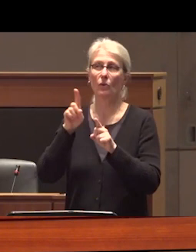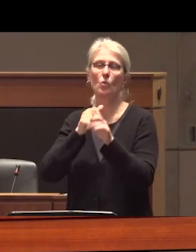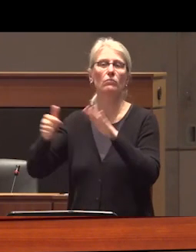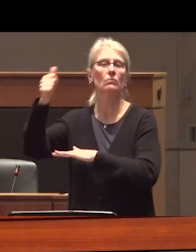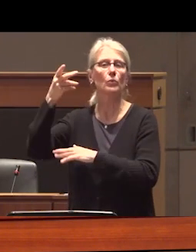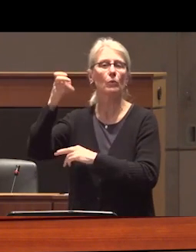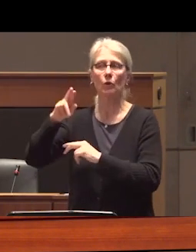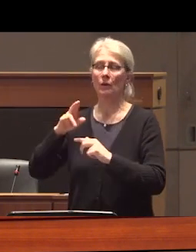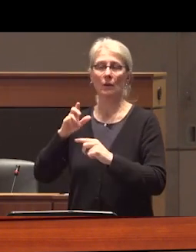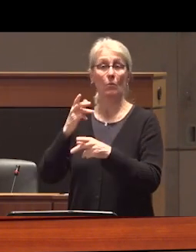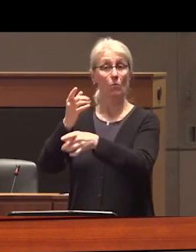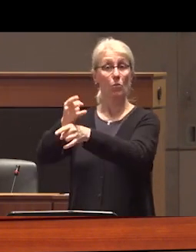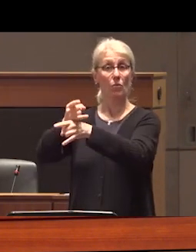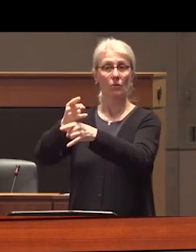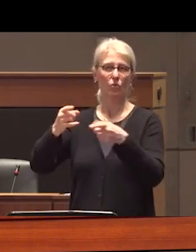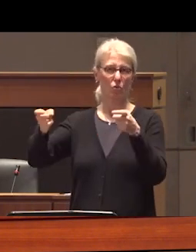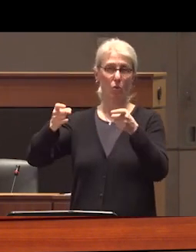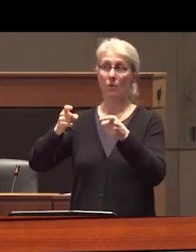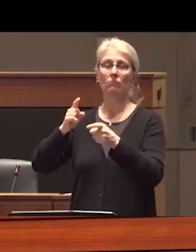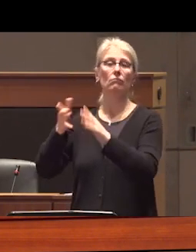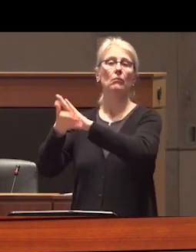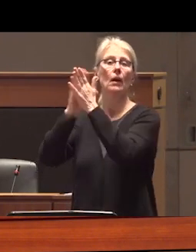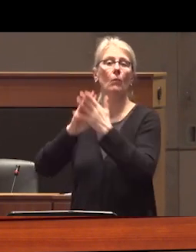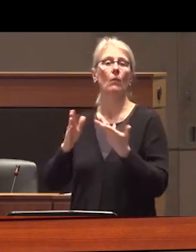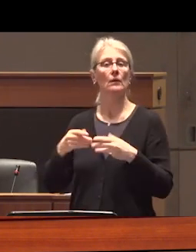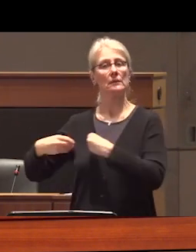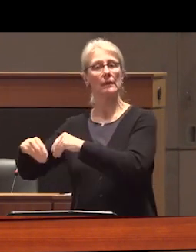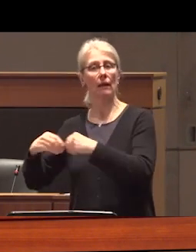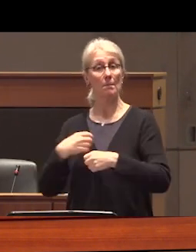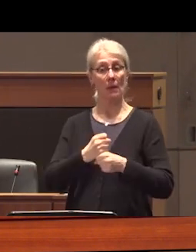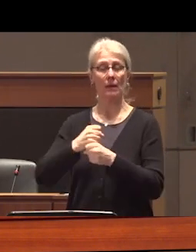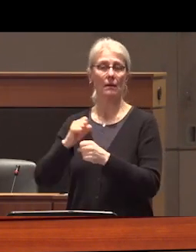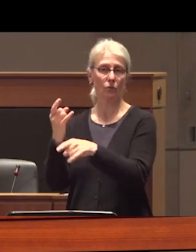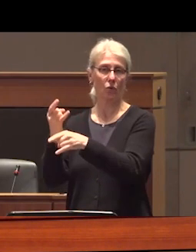a into a covert bootle operation the profits from Private Sales going into his political